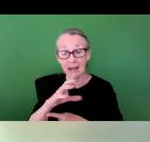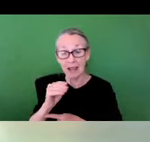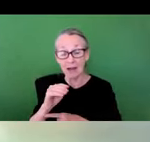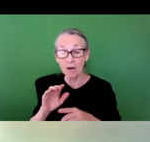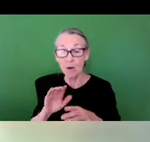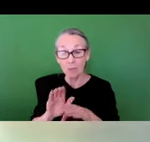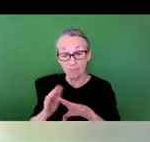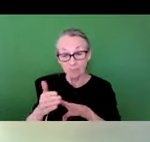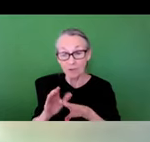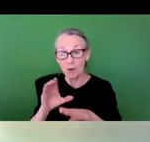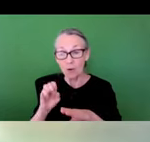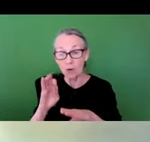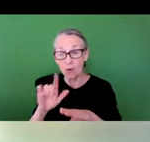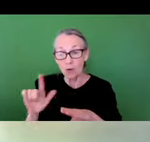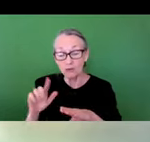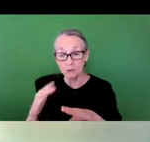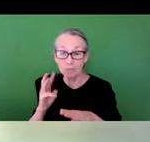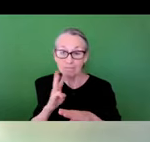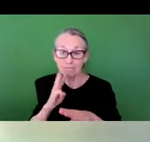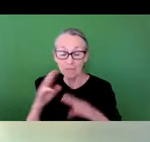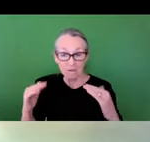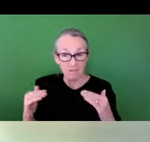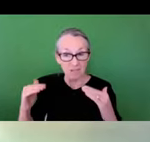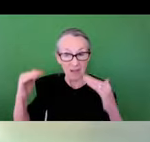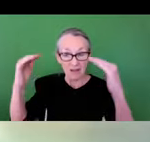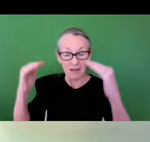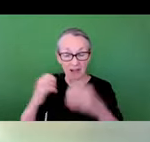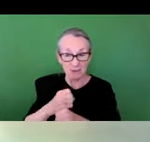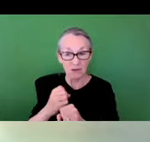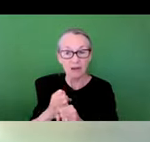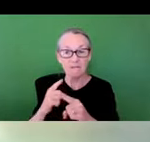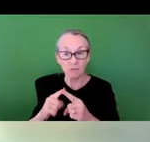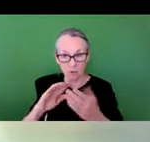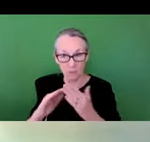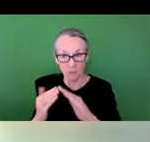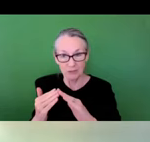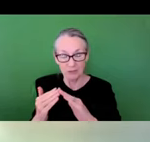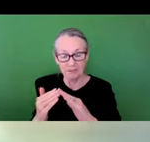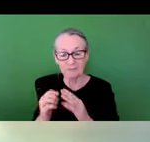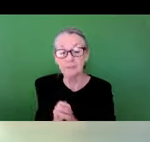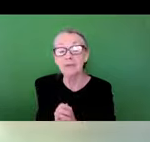physical and social infrastructures that sustain communities. Climate change is causing more frequent and intense